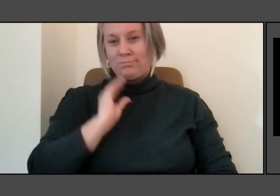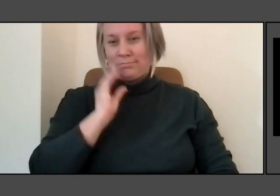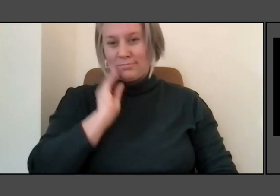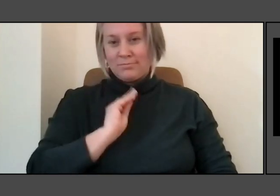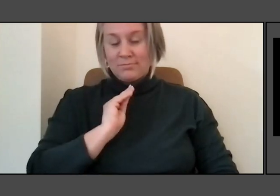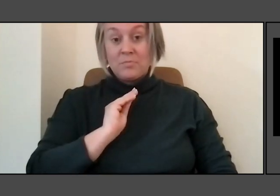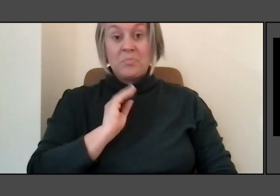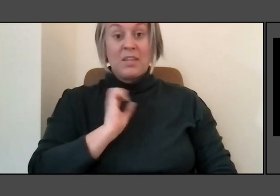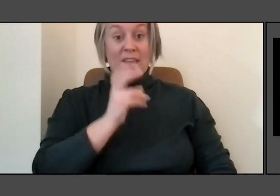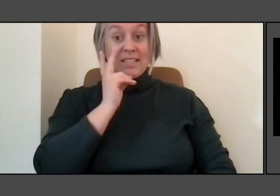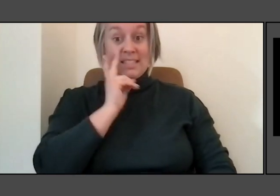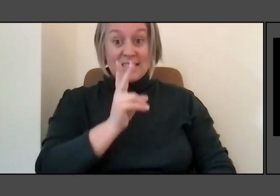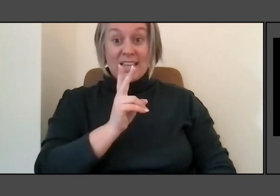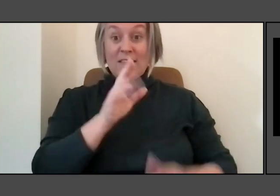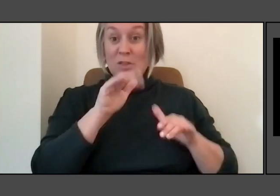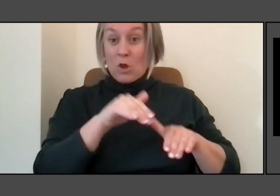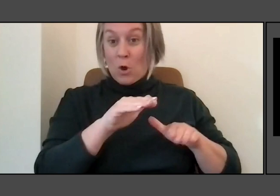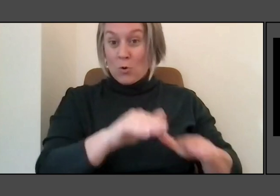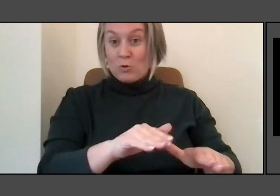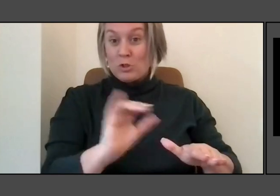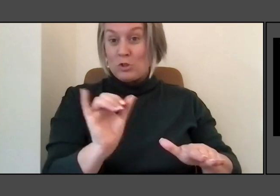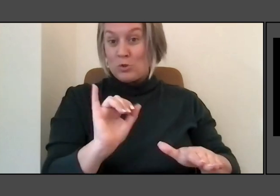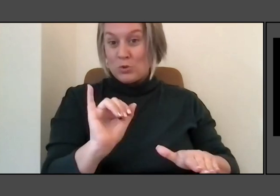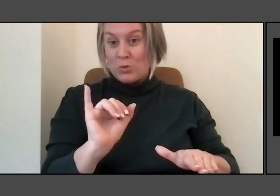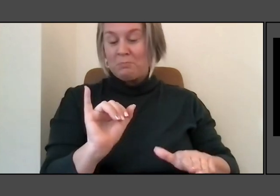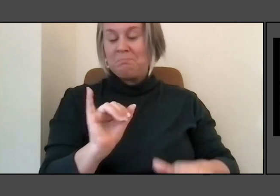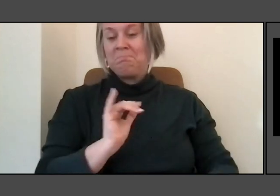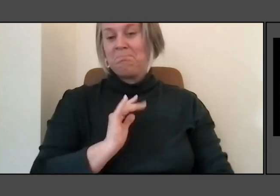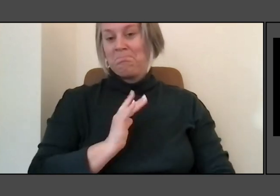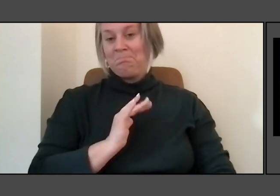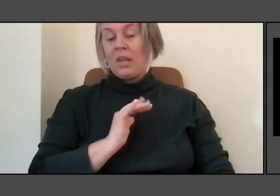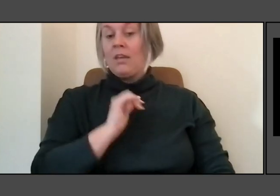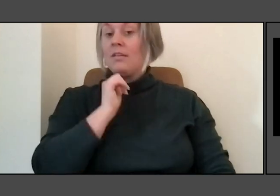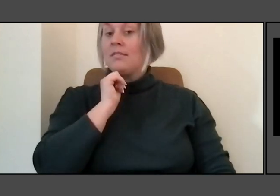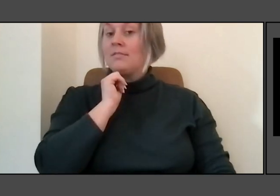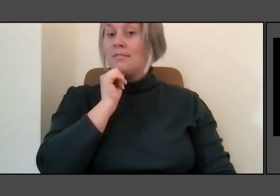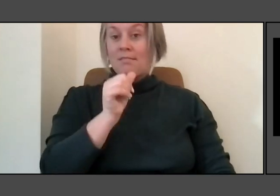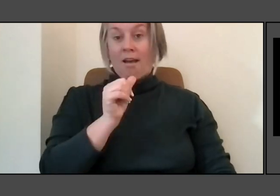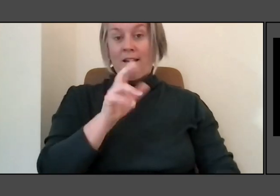This is all you know, it's not really natural. But what I did do,